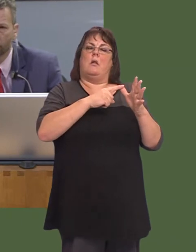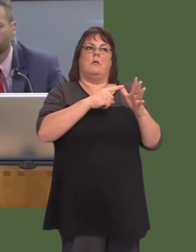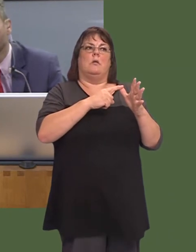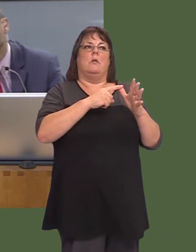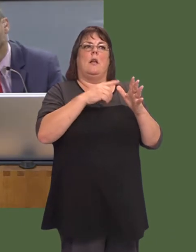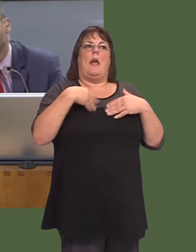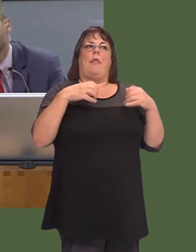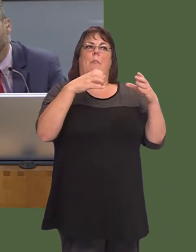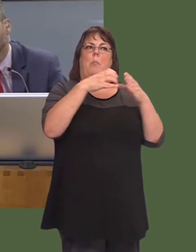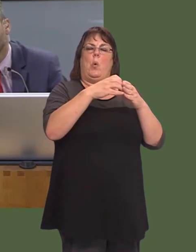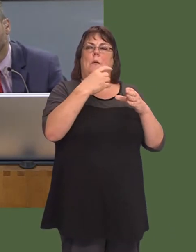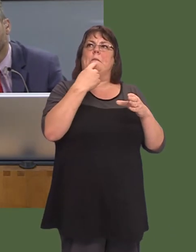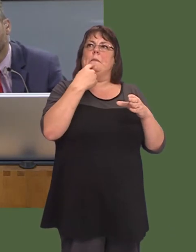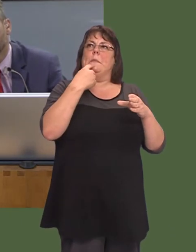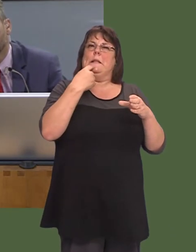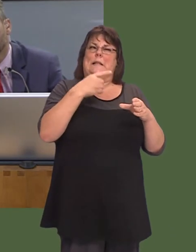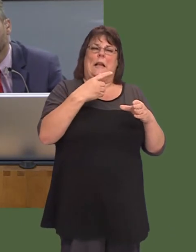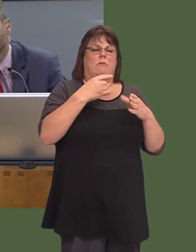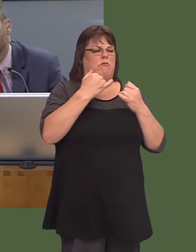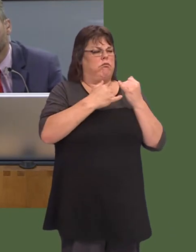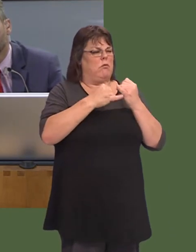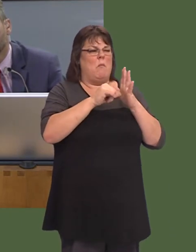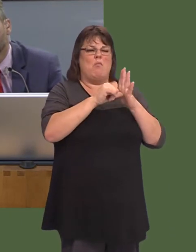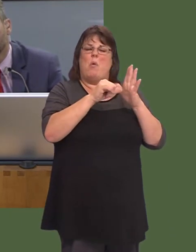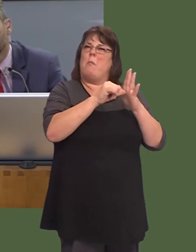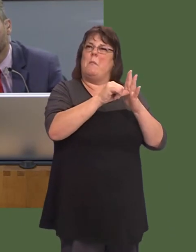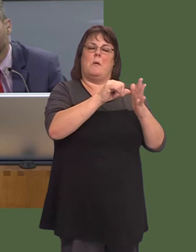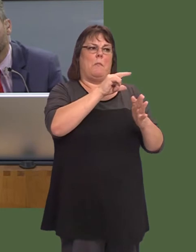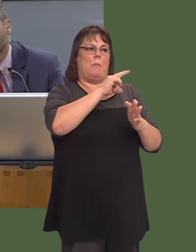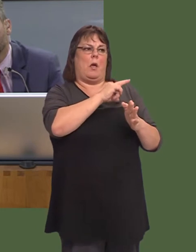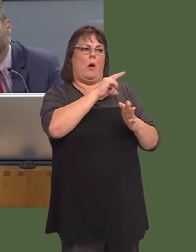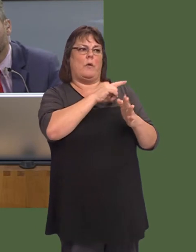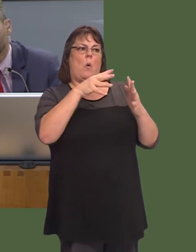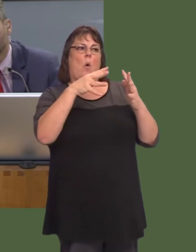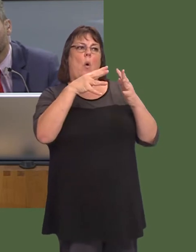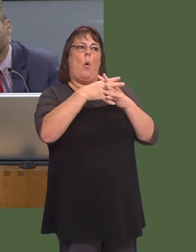nhw, lleoliad yr ysbyty. Dyna pam y maeír bwrdd yn dweud ei fod wedi gorfod newid oriau gwasanaethau pediatrig, er enghraifft.